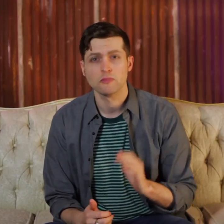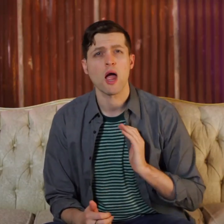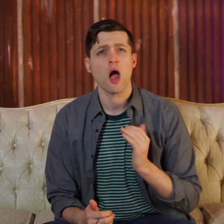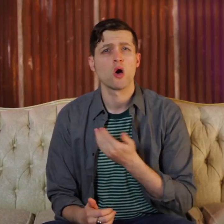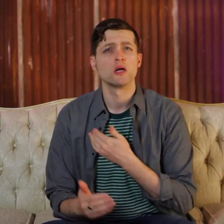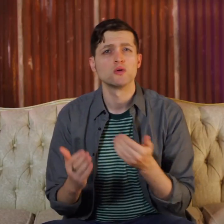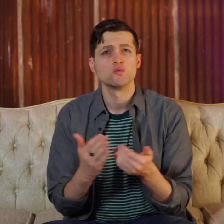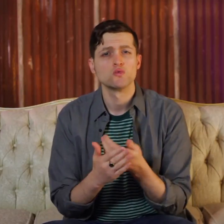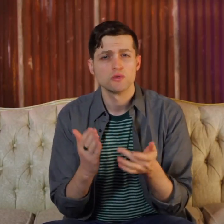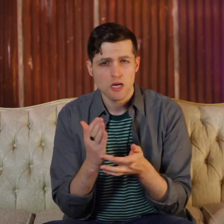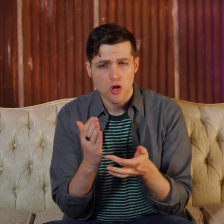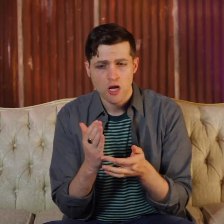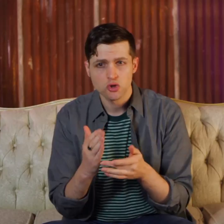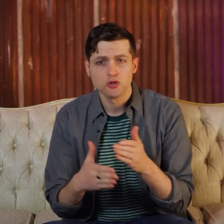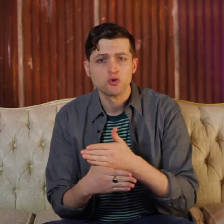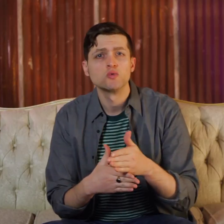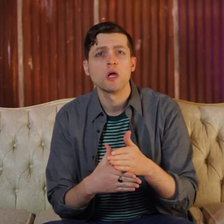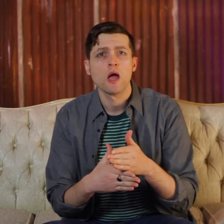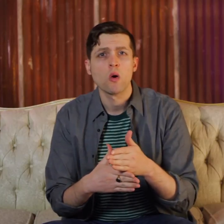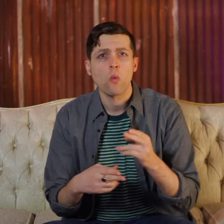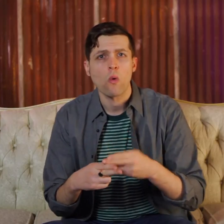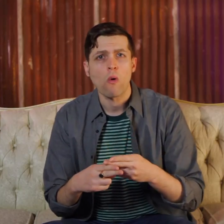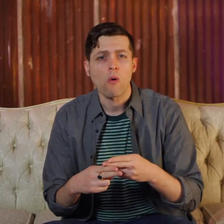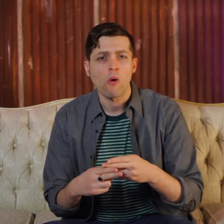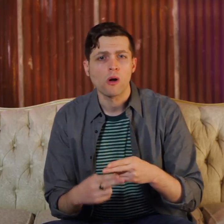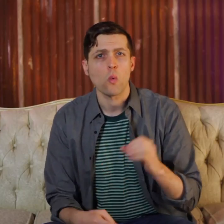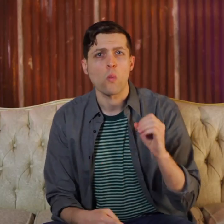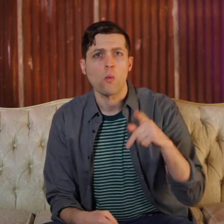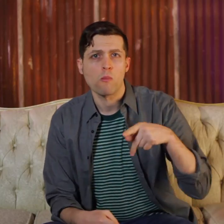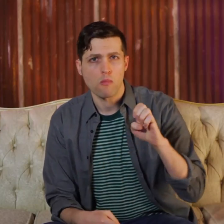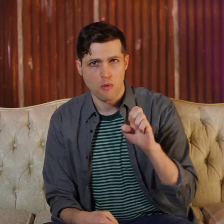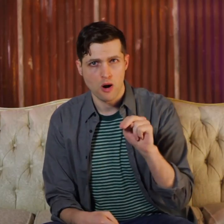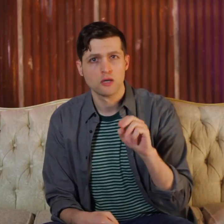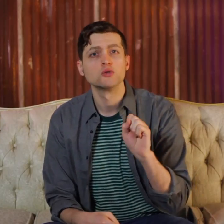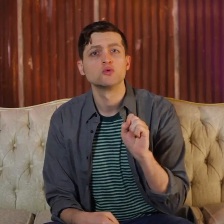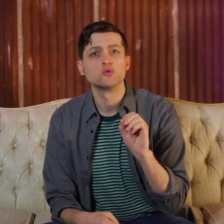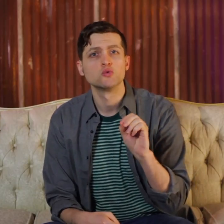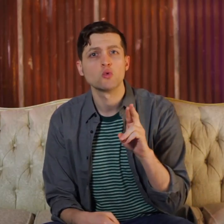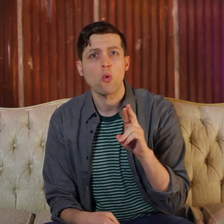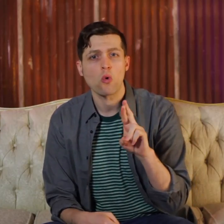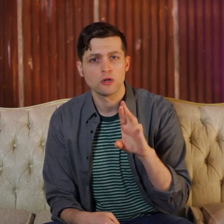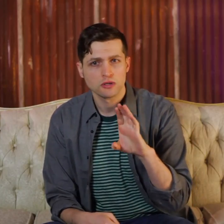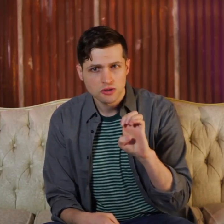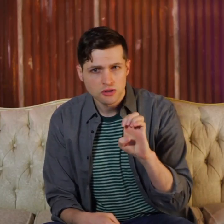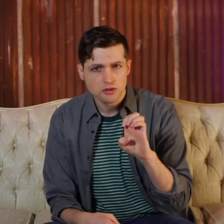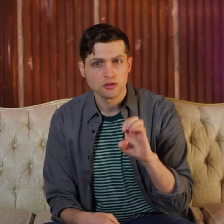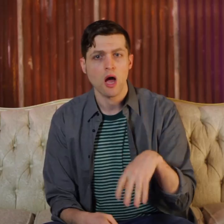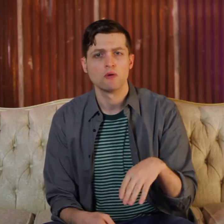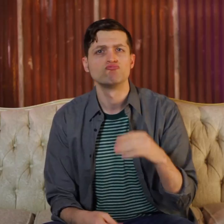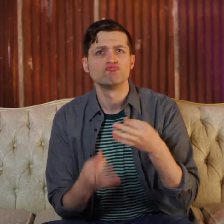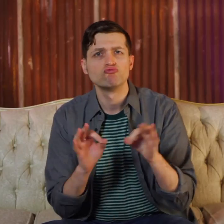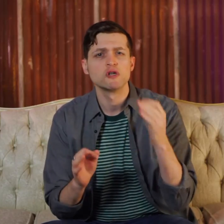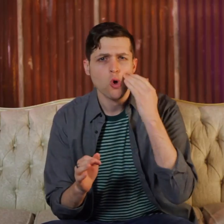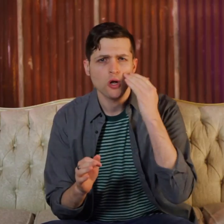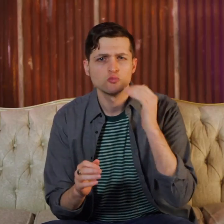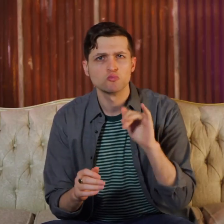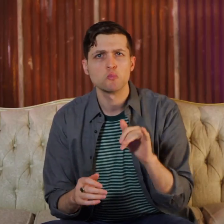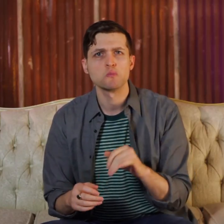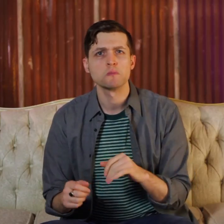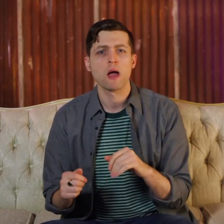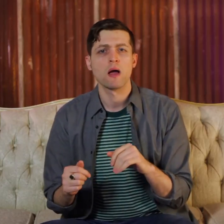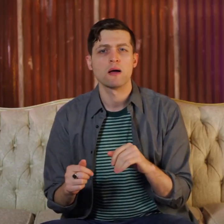Our team share our new technology via Open Source and free sharing of our knowledge.